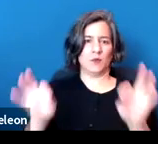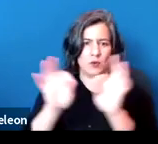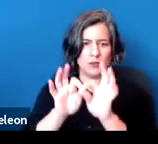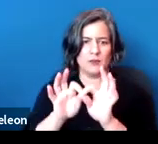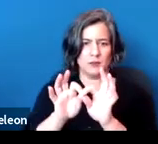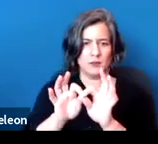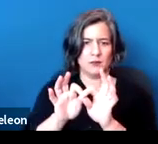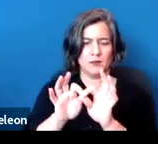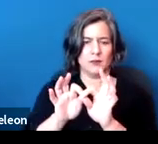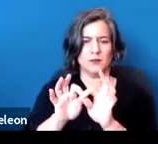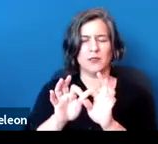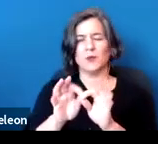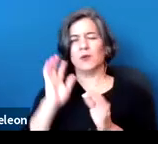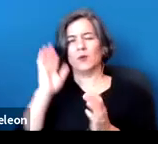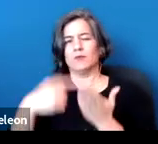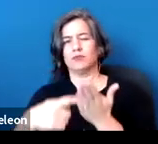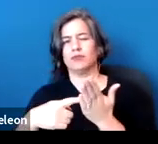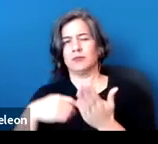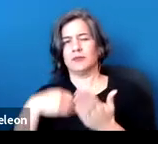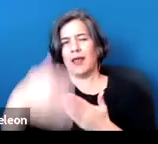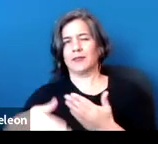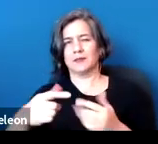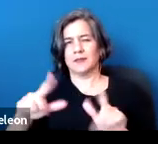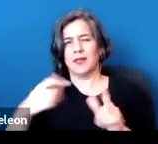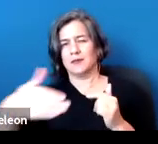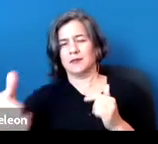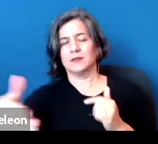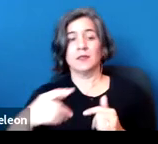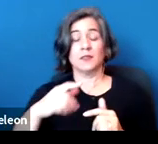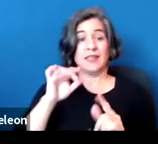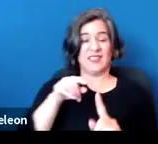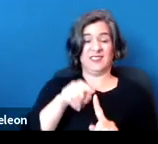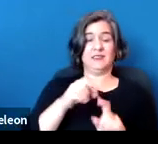of the upcoming slides, but this is really about making clear, in the request,